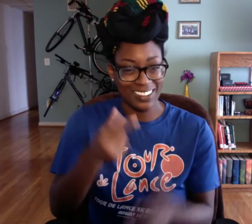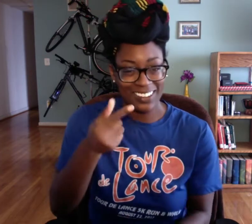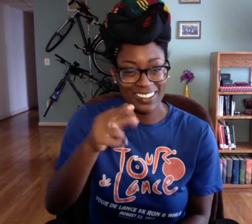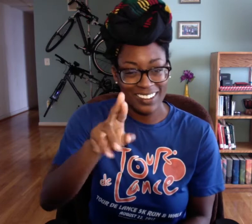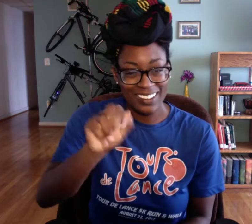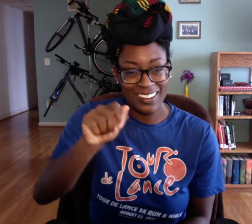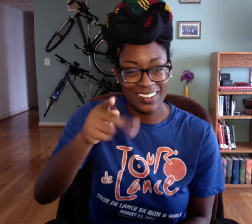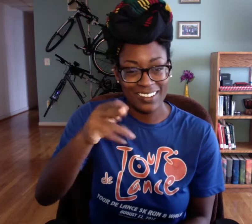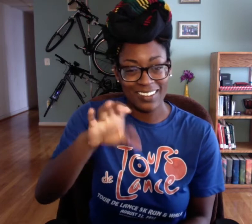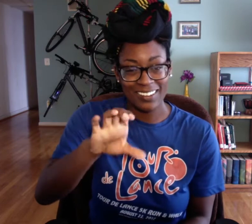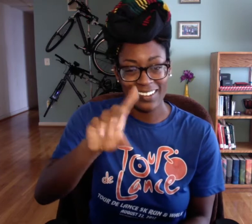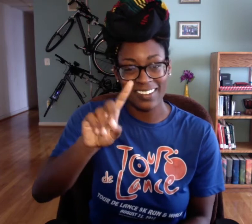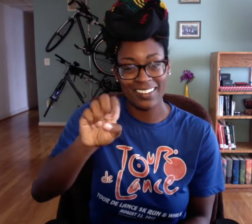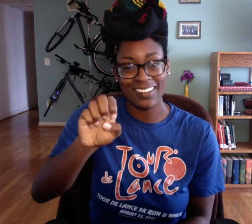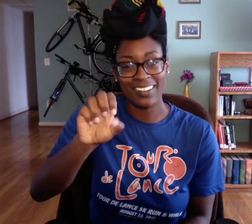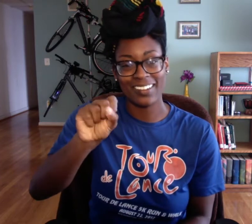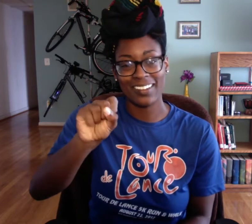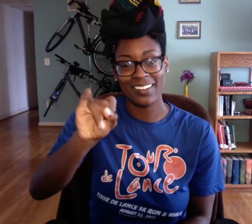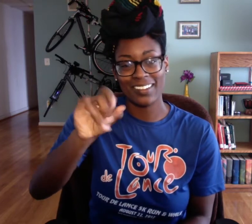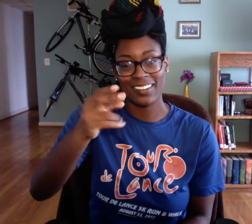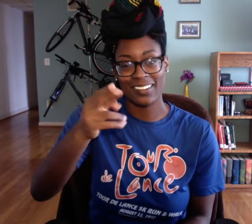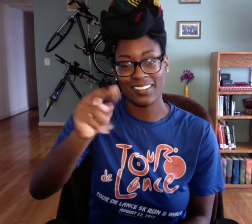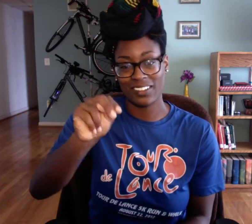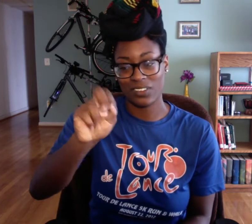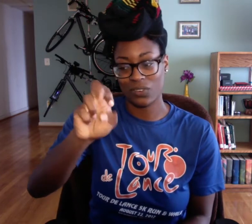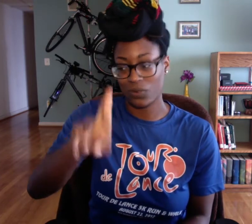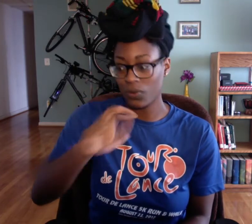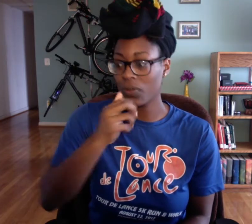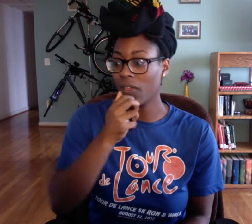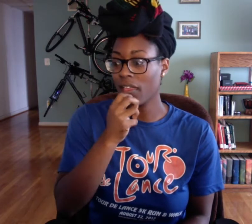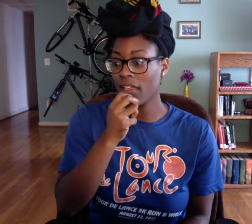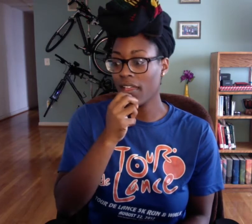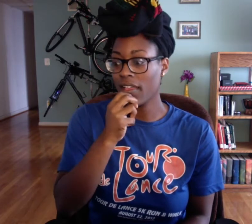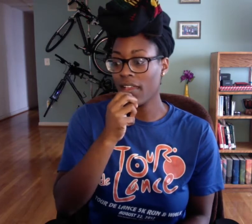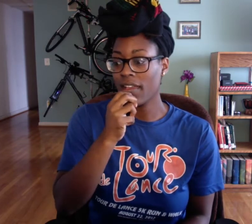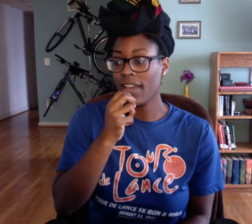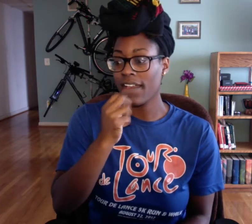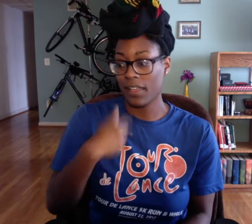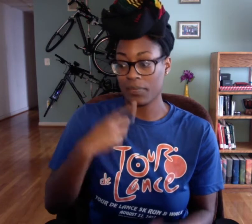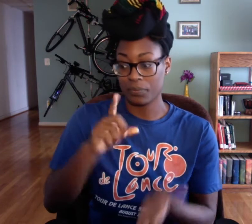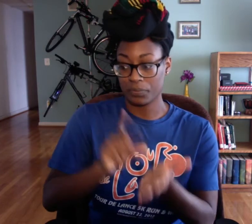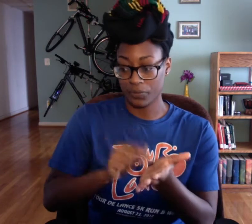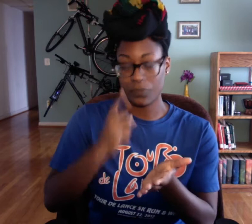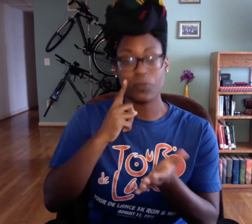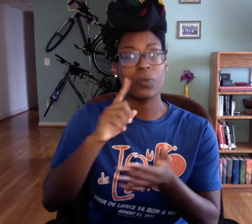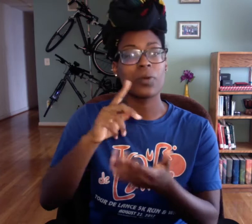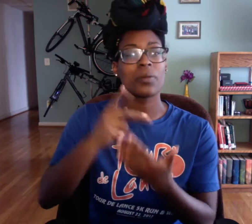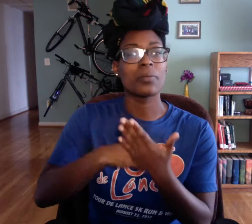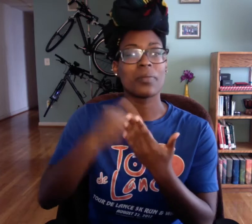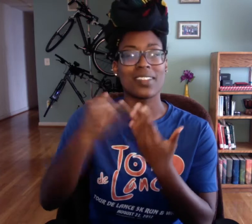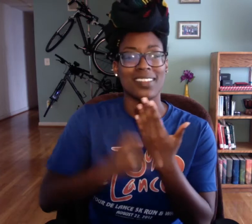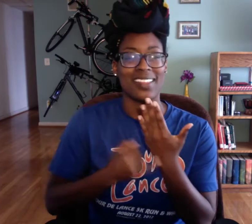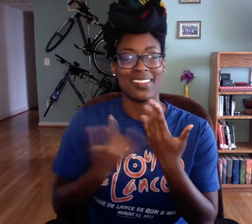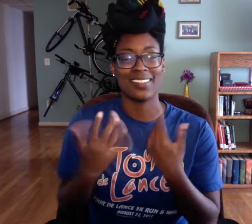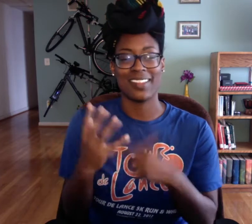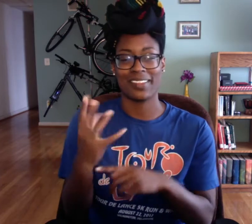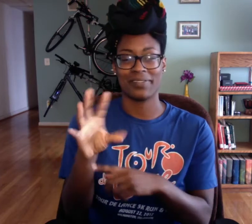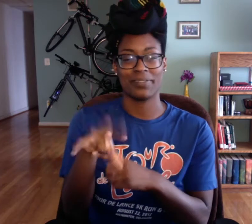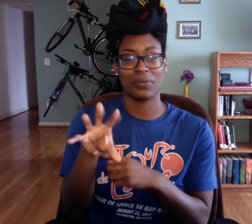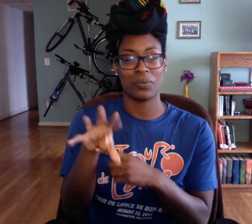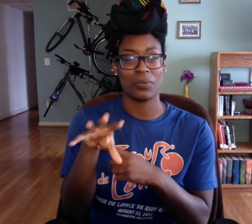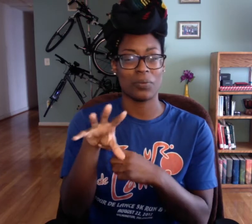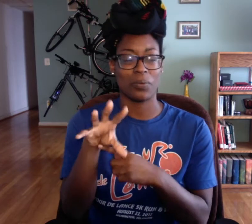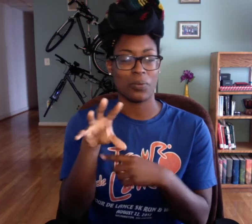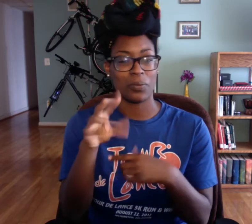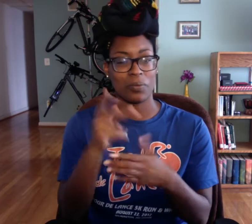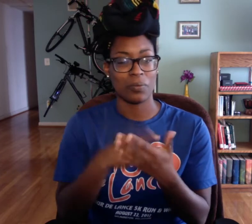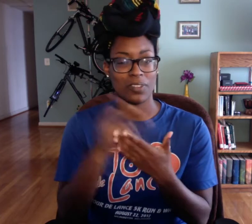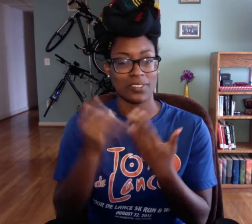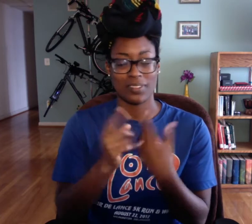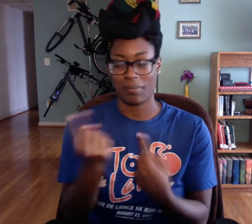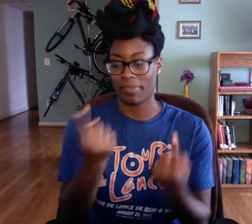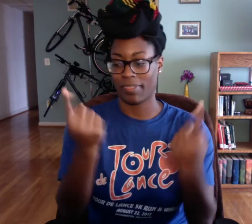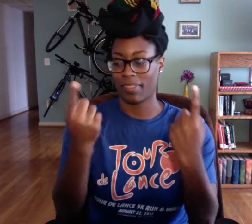designer... graphic designer and so I printed this for a project like a video project or